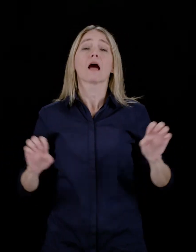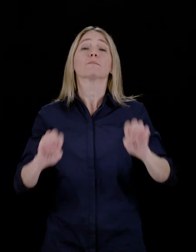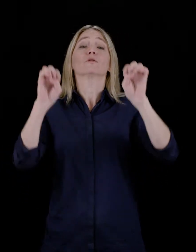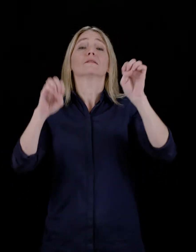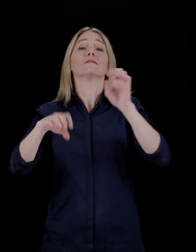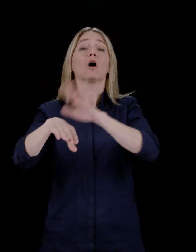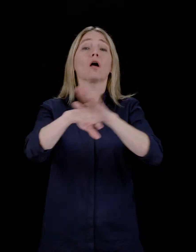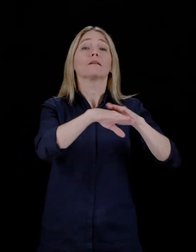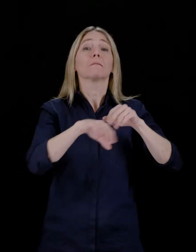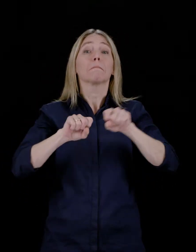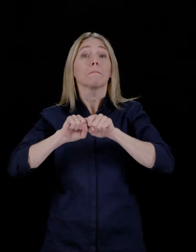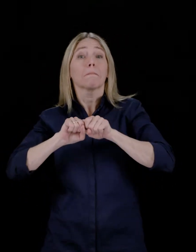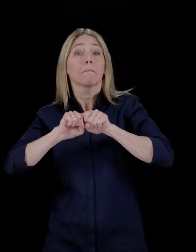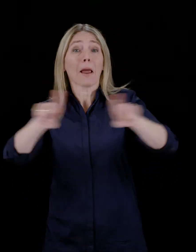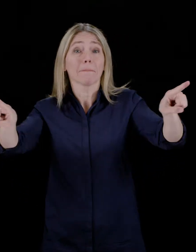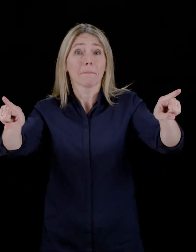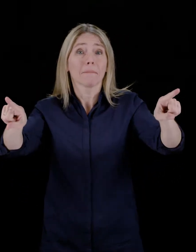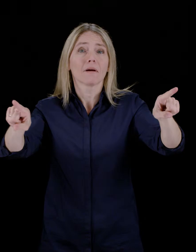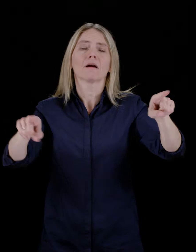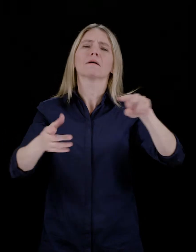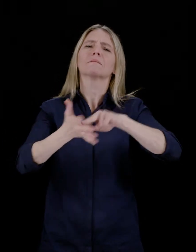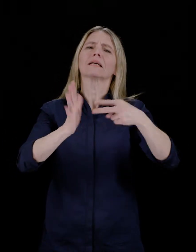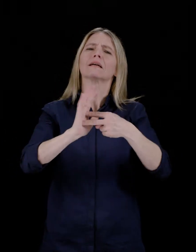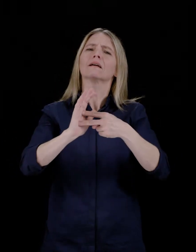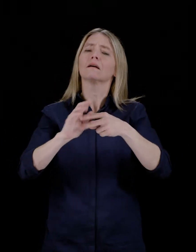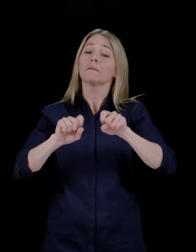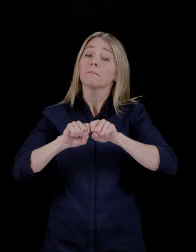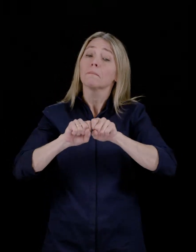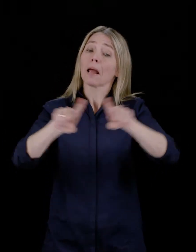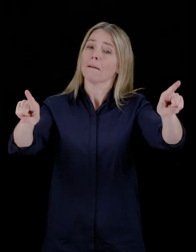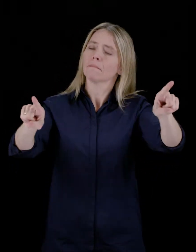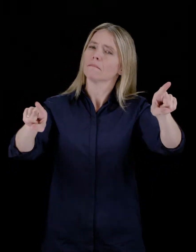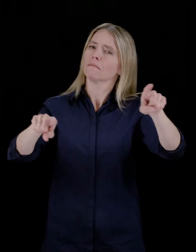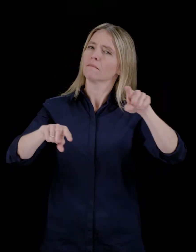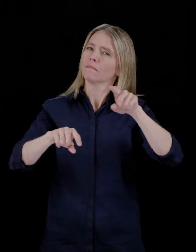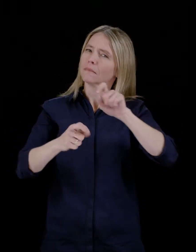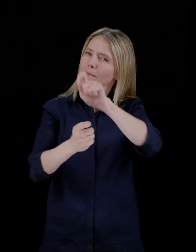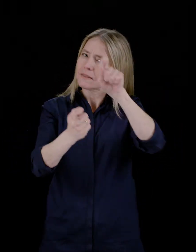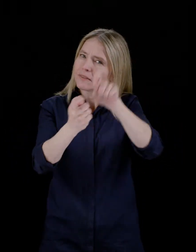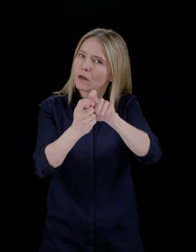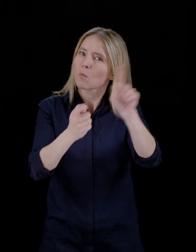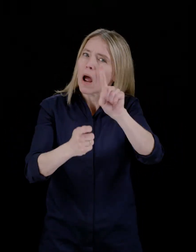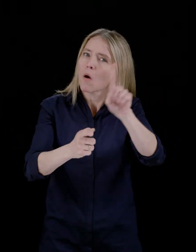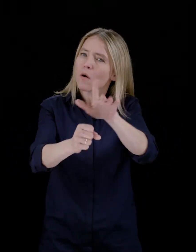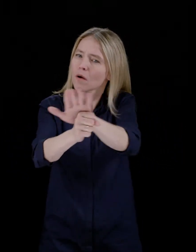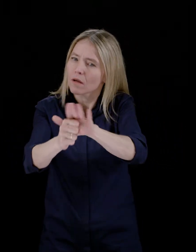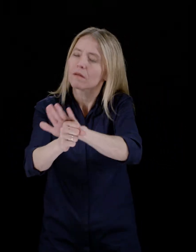Emergency alerts are distributed to a defined (specific) geographic area; only people within